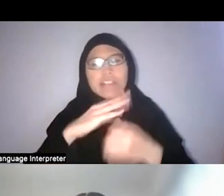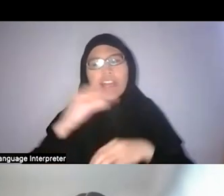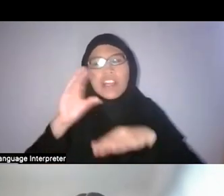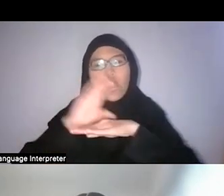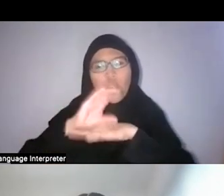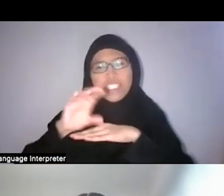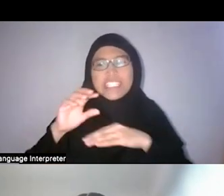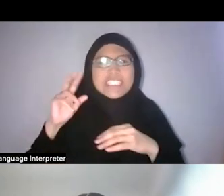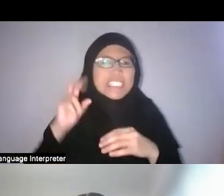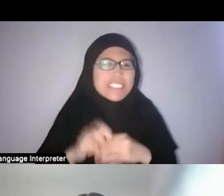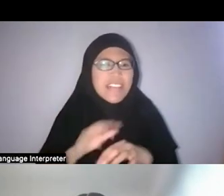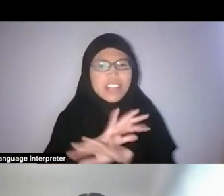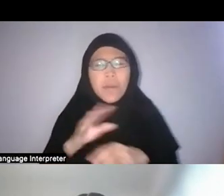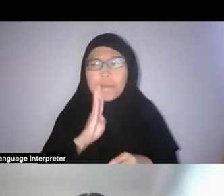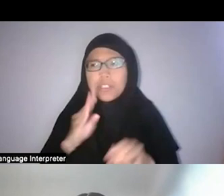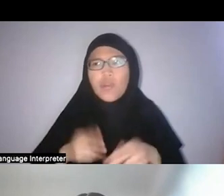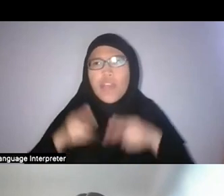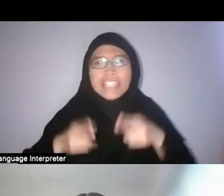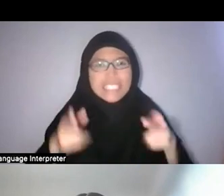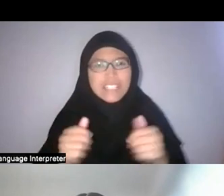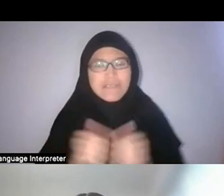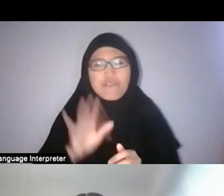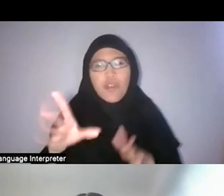and don’t get too hasty with your demands and things like that,